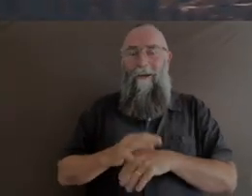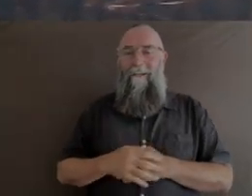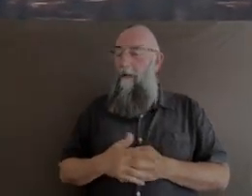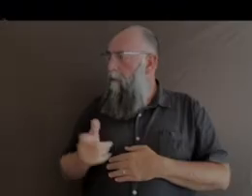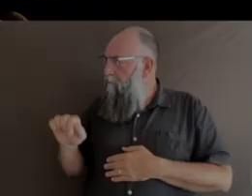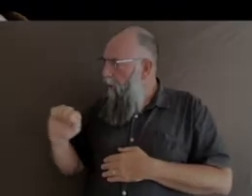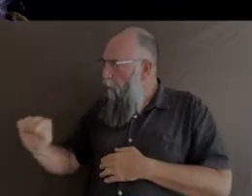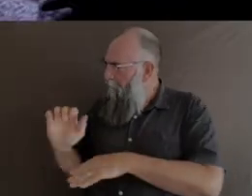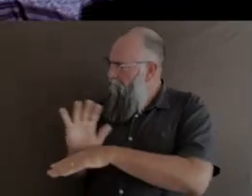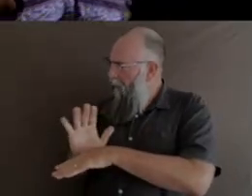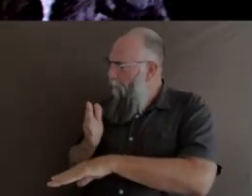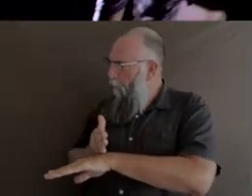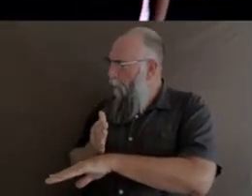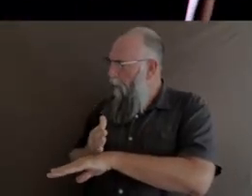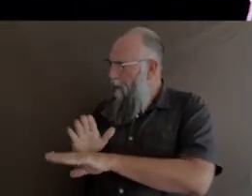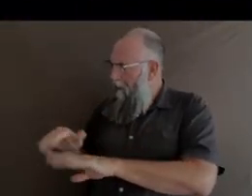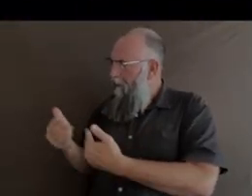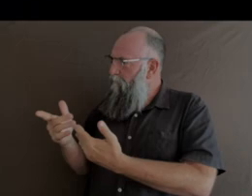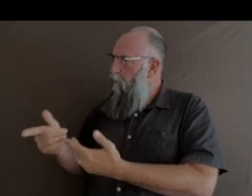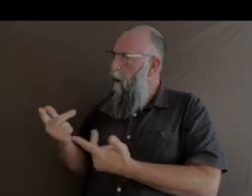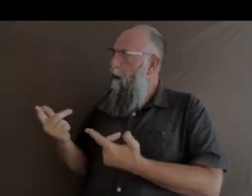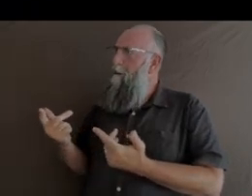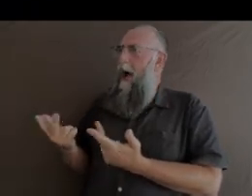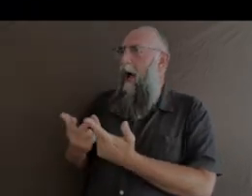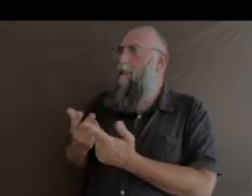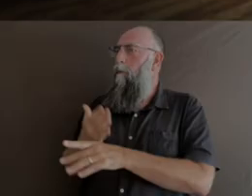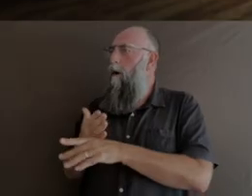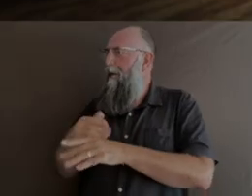the possibility for you to choreograph your work in extraordinary spaces.